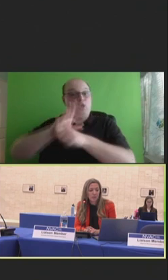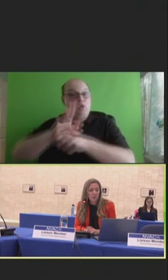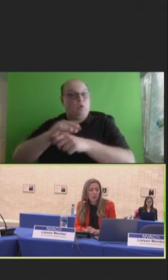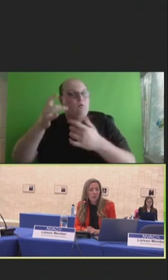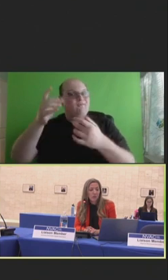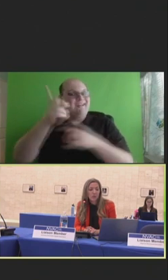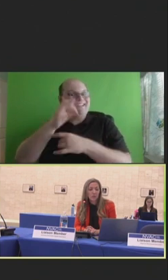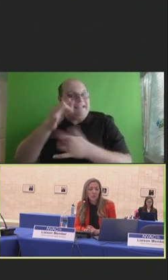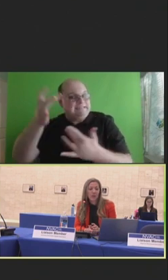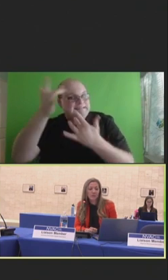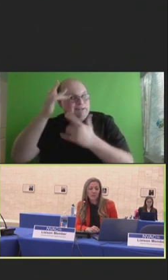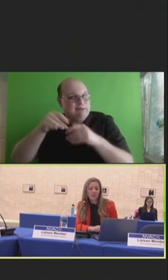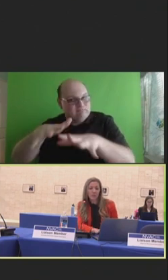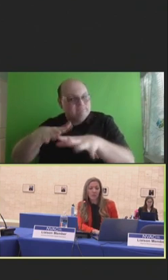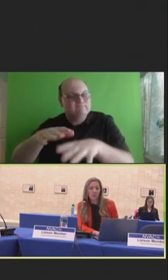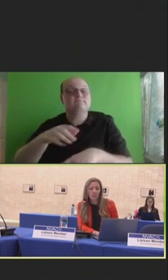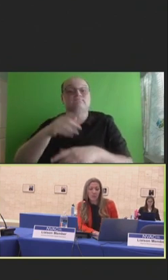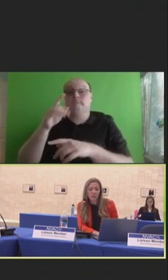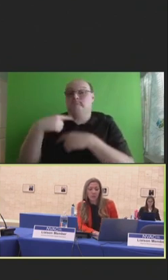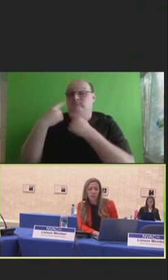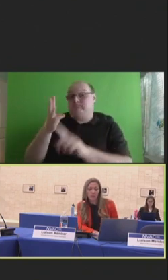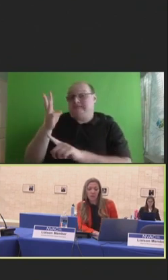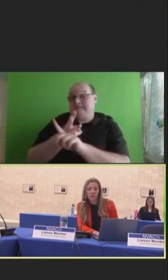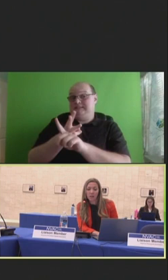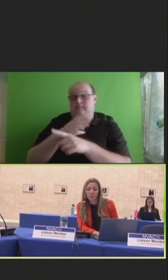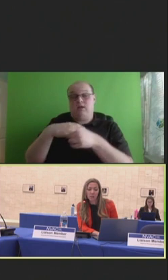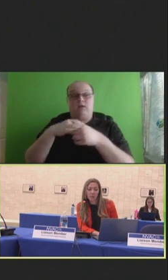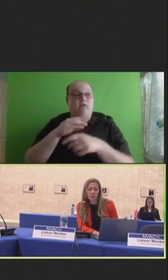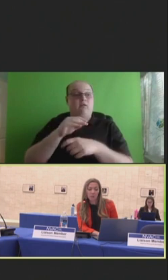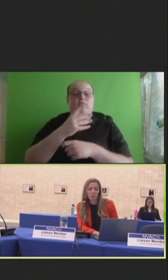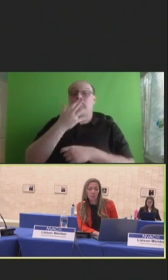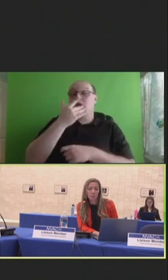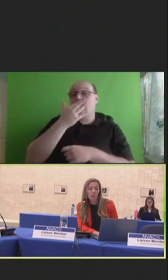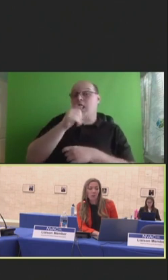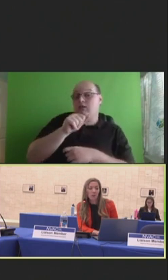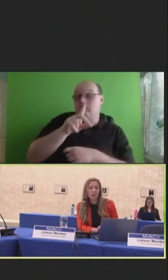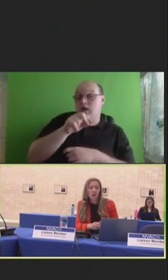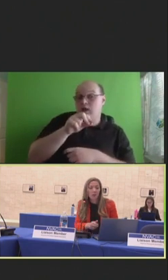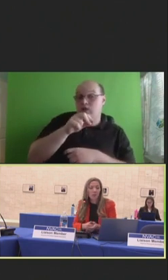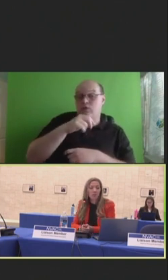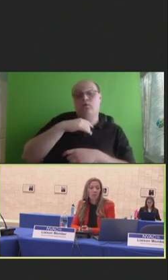Within the last six months, a linkage between the Colorado registry and Colorado Children's